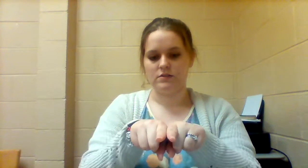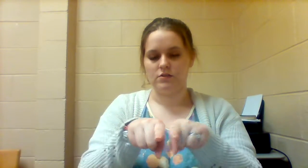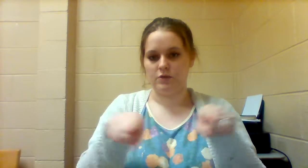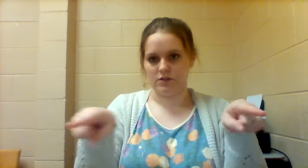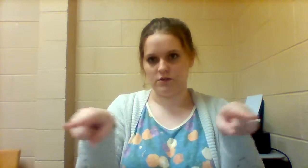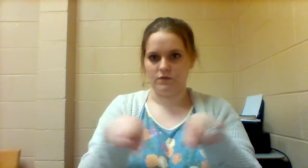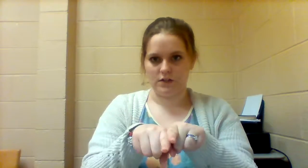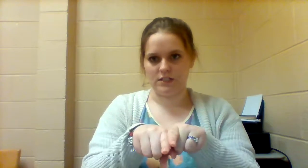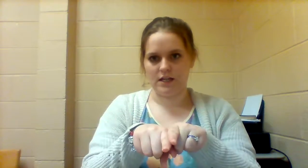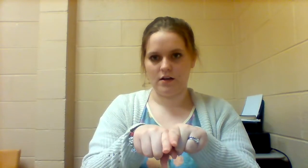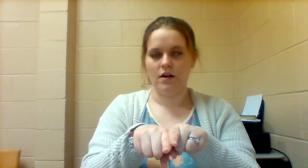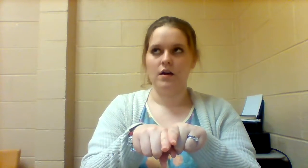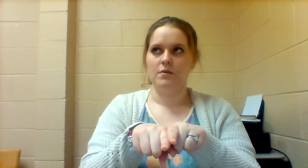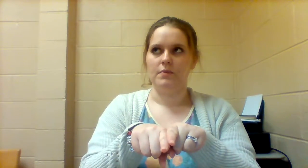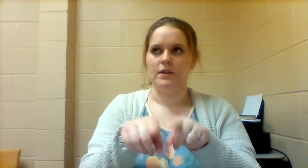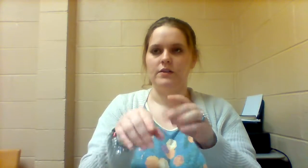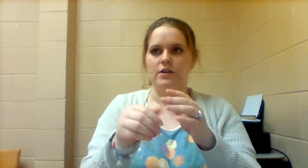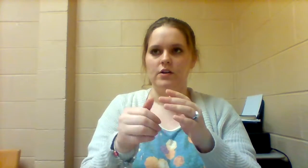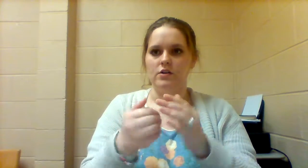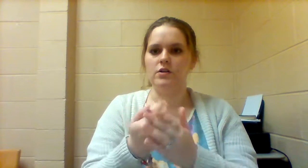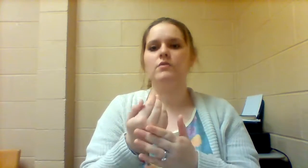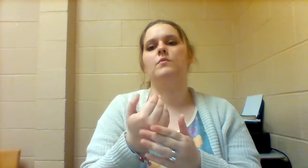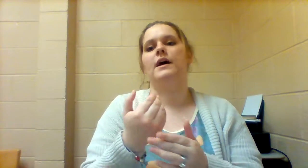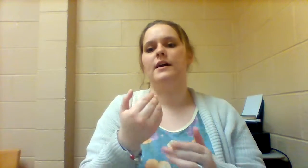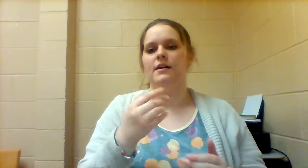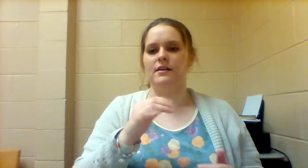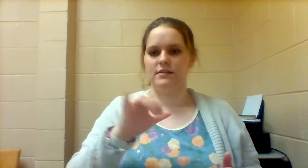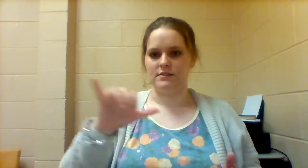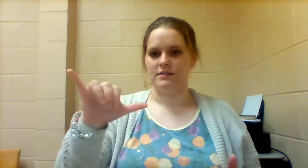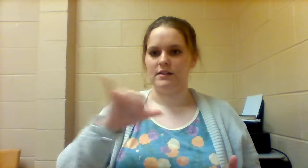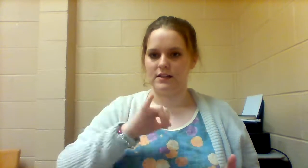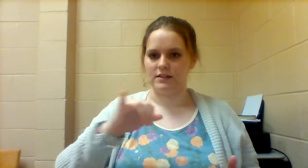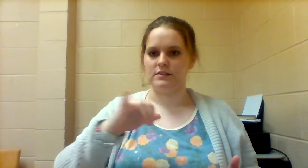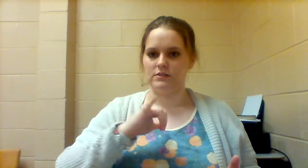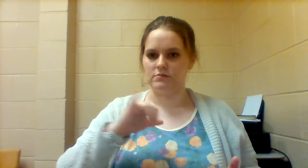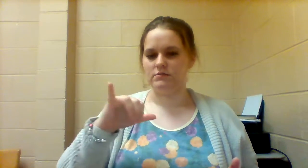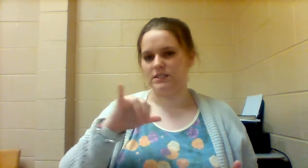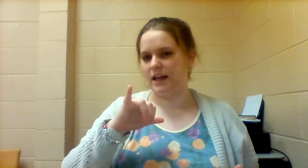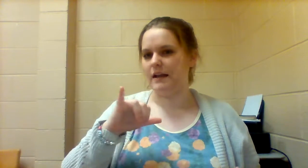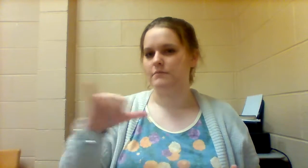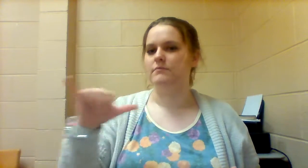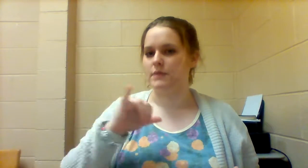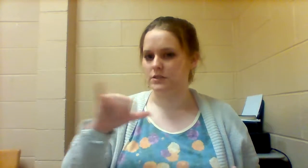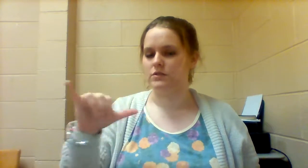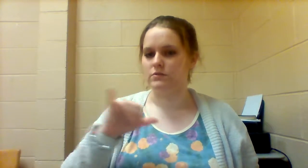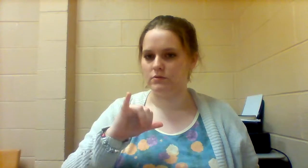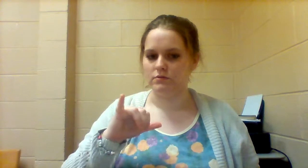so you bring your 2 fingers together but the newer way is like this SAME, ME TOO